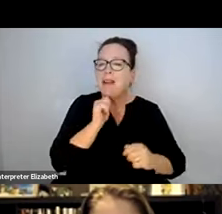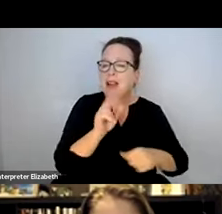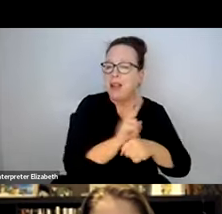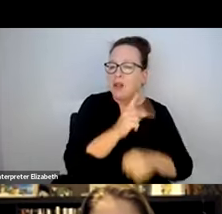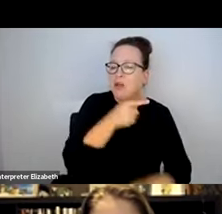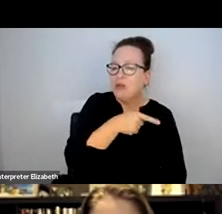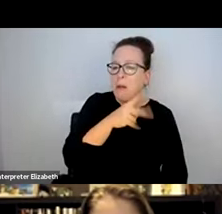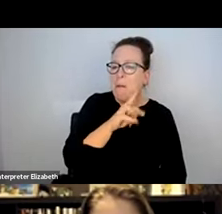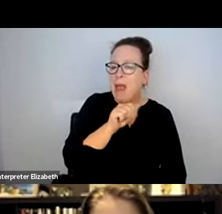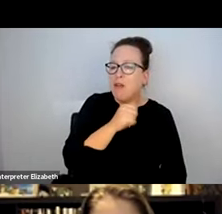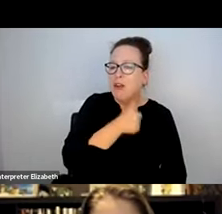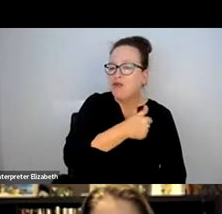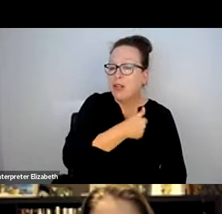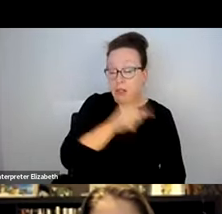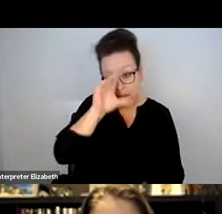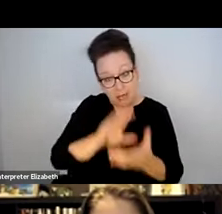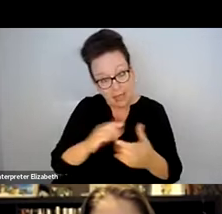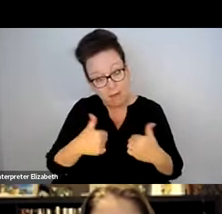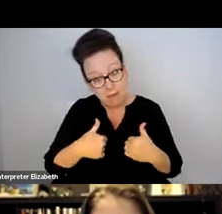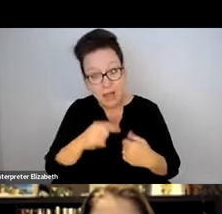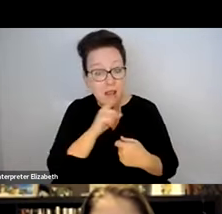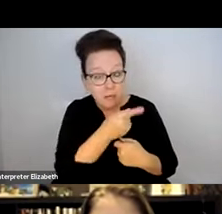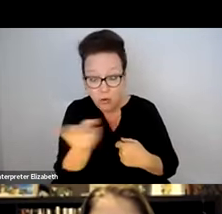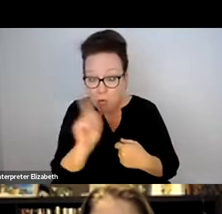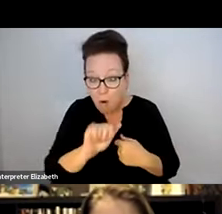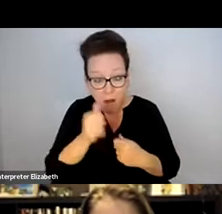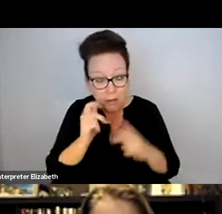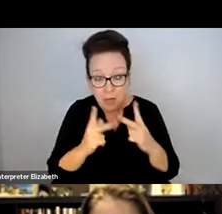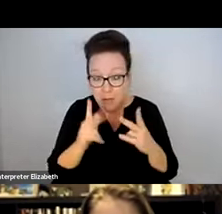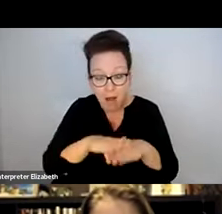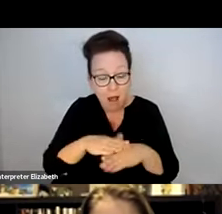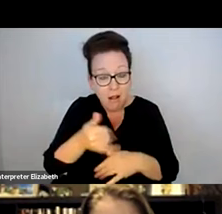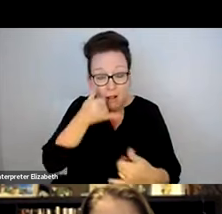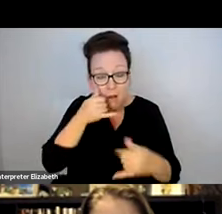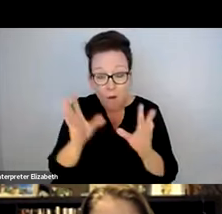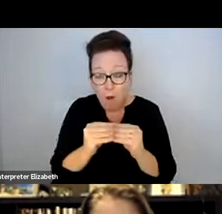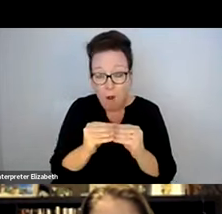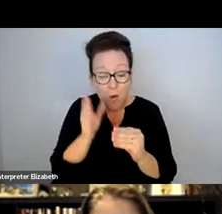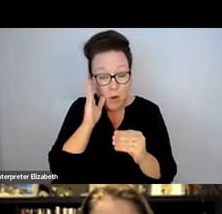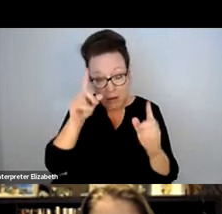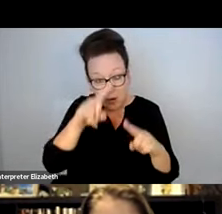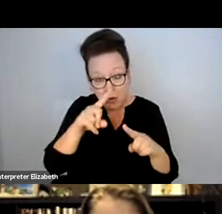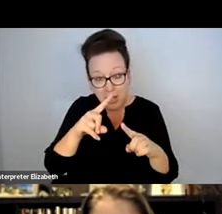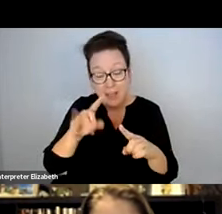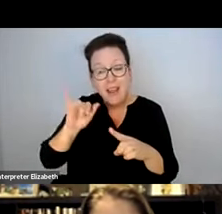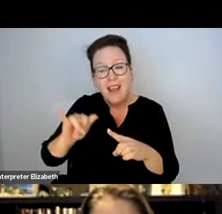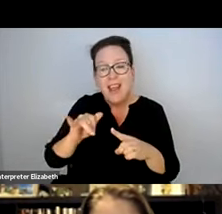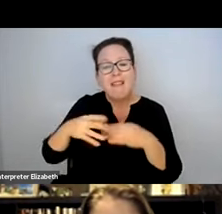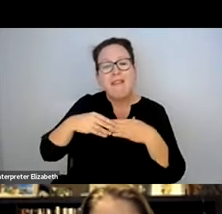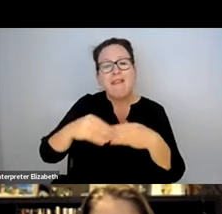IT ALLOWS PEOPLE TO AVOID USING PARATRANSIT AND BELIEVE ME, I'M SURE OTHER PEOPLE ON THIS CALL WOULD SAY THE SAME,